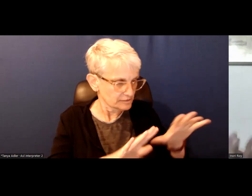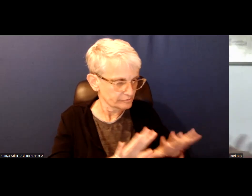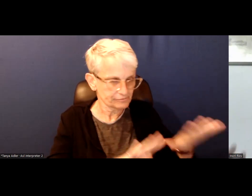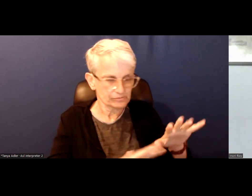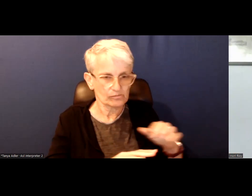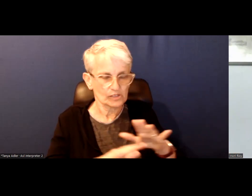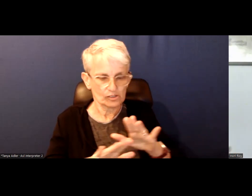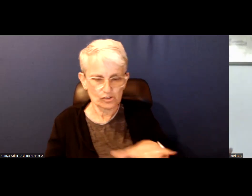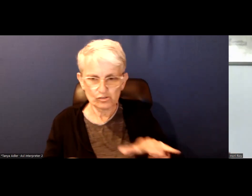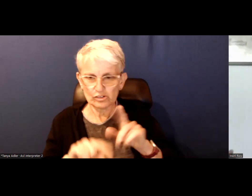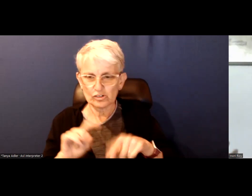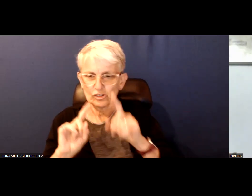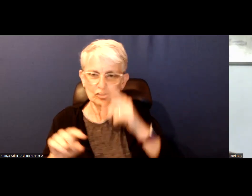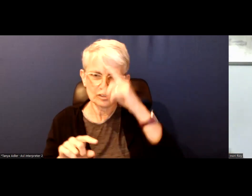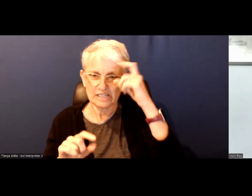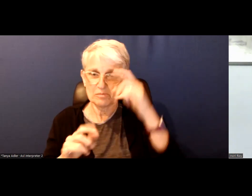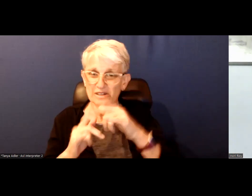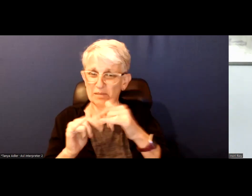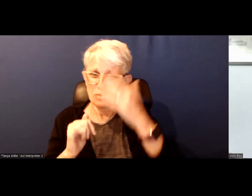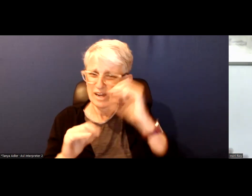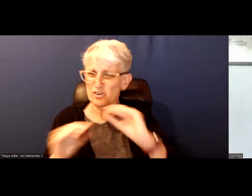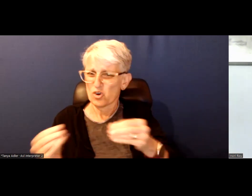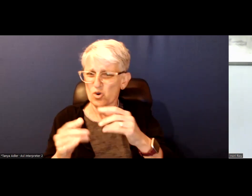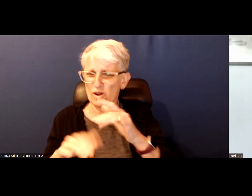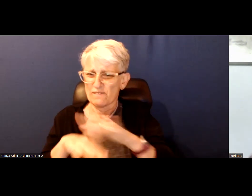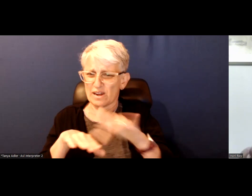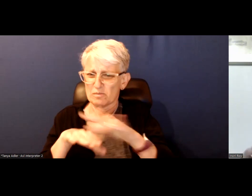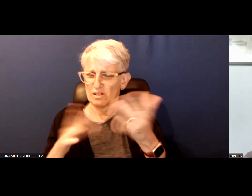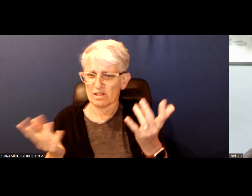are not able to go to summer camp because there are no summer camps available left in the city.